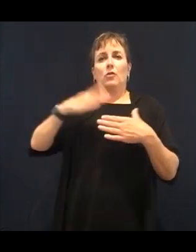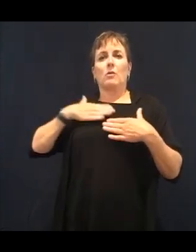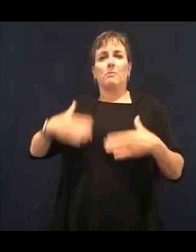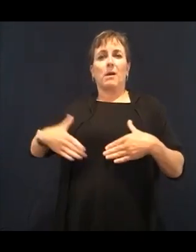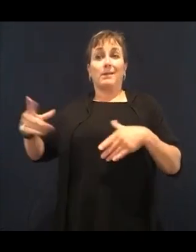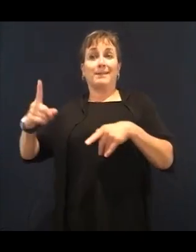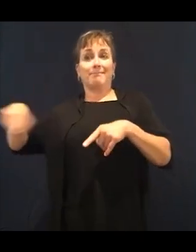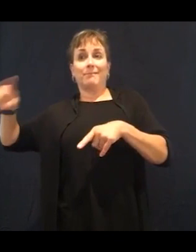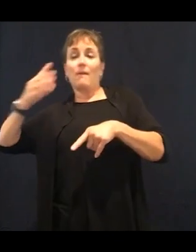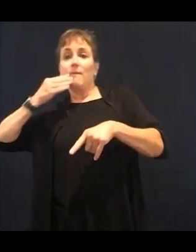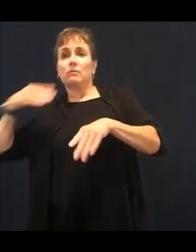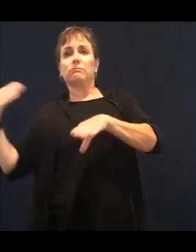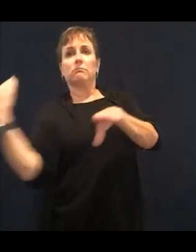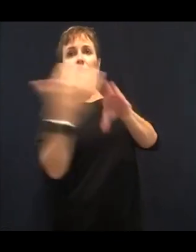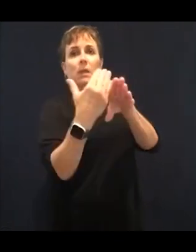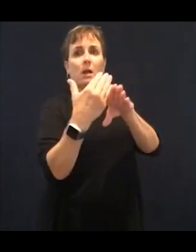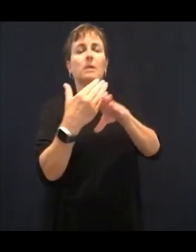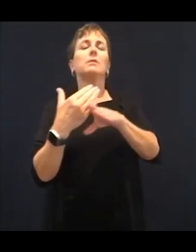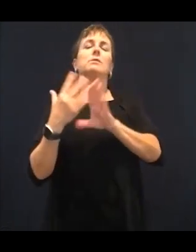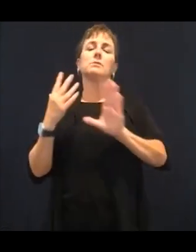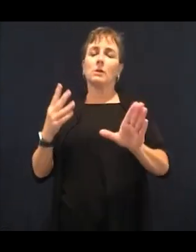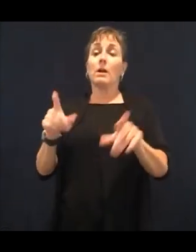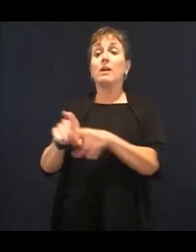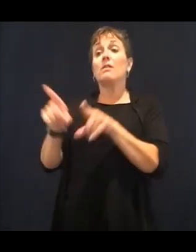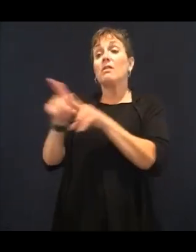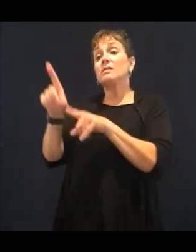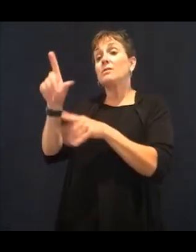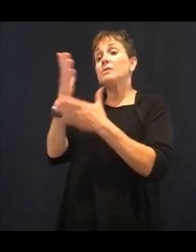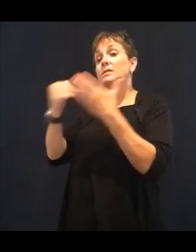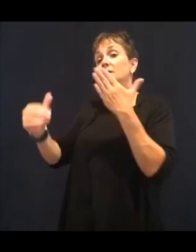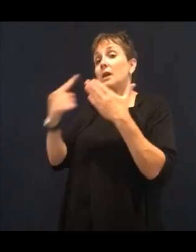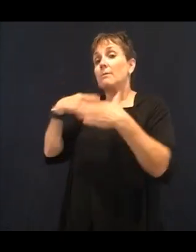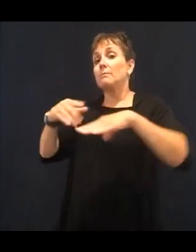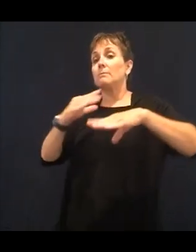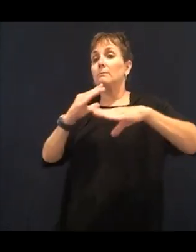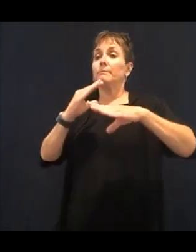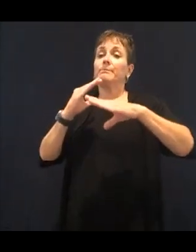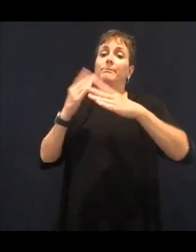All right. So key number one, sleep. Yes, we all